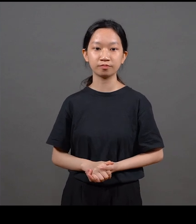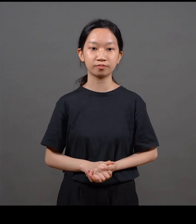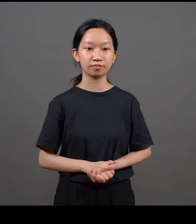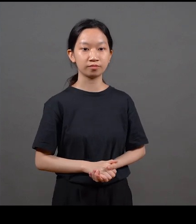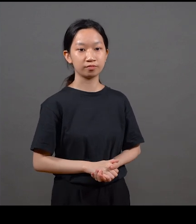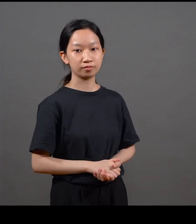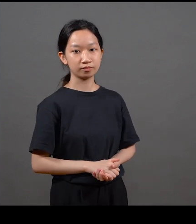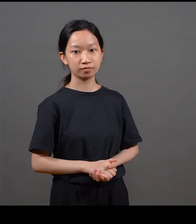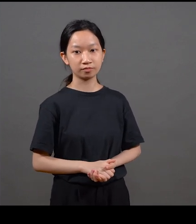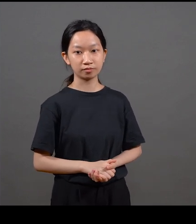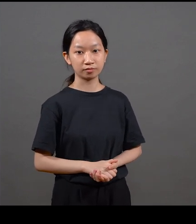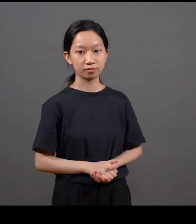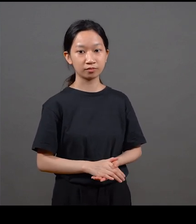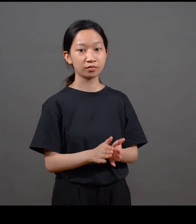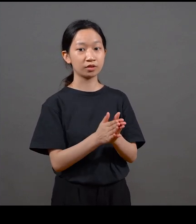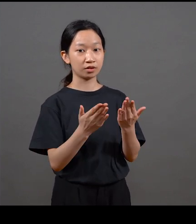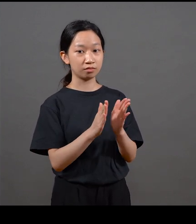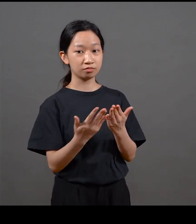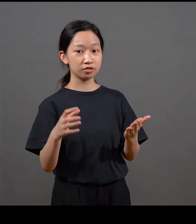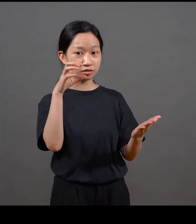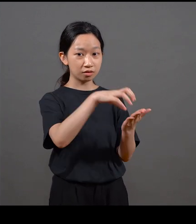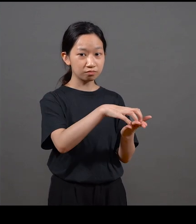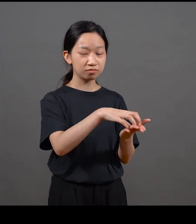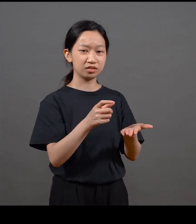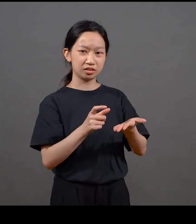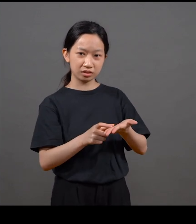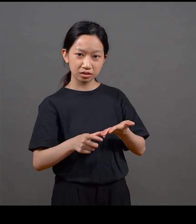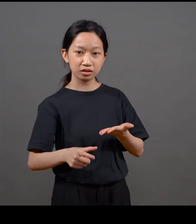Again, we can tell, like, Henry’s interest is, for me, it’s through the content of the magazine